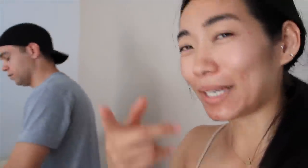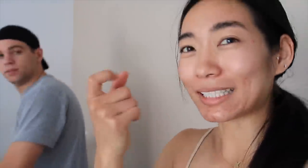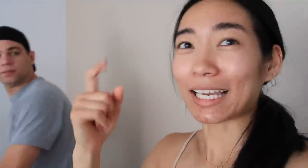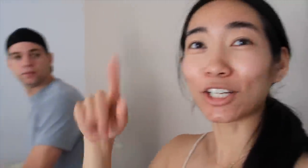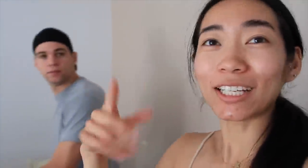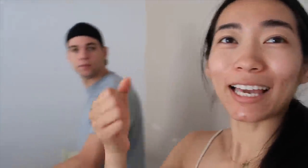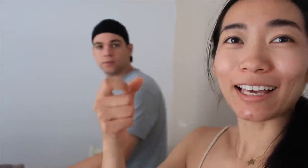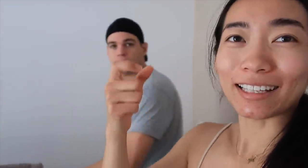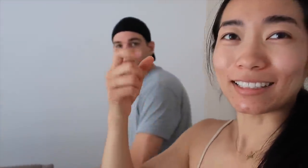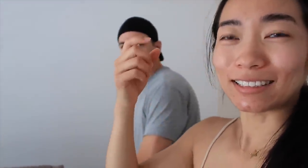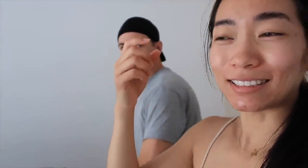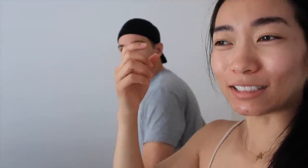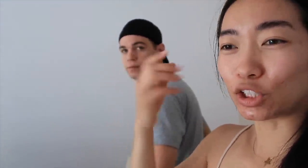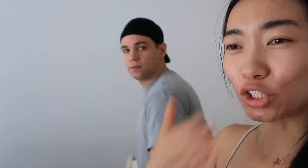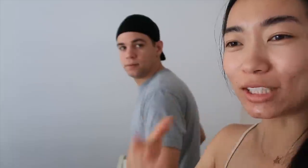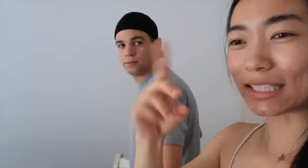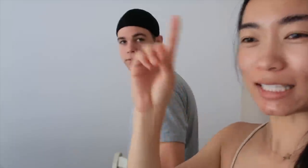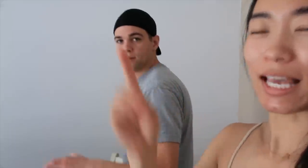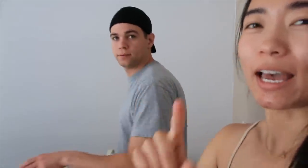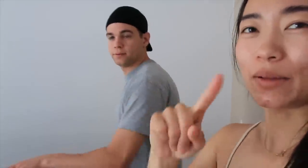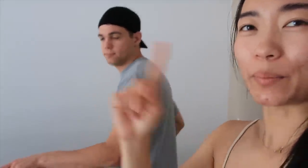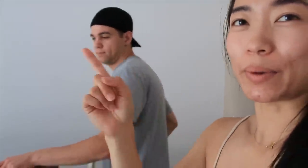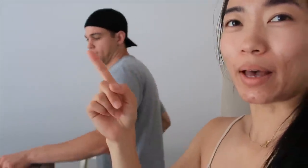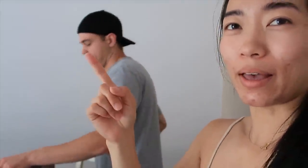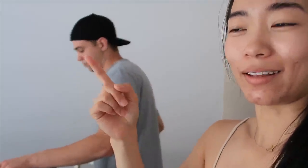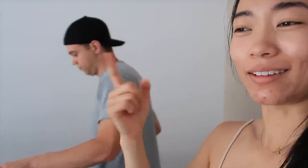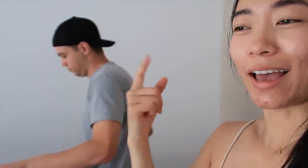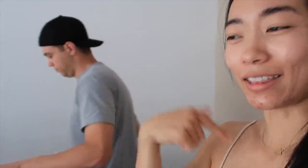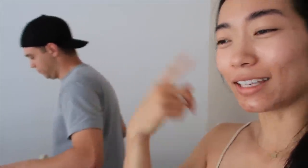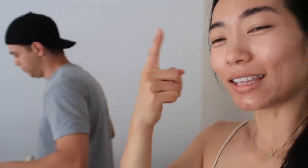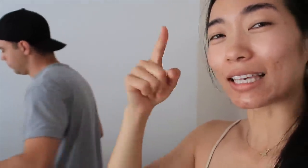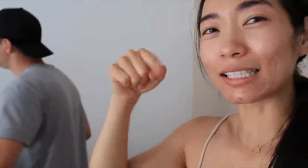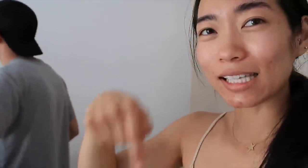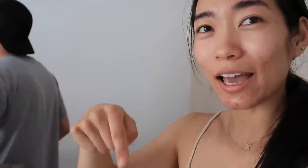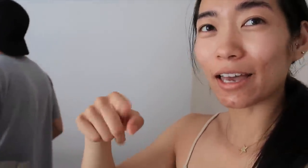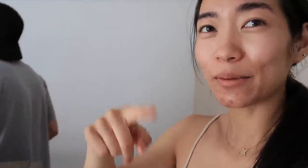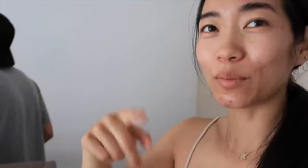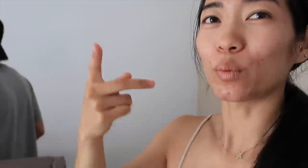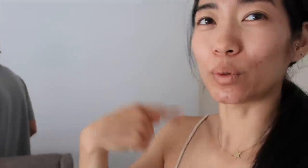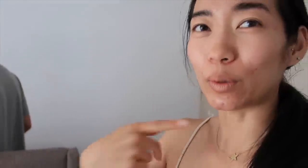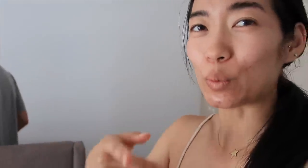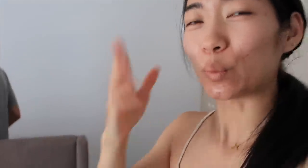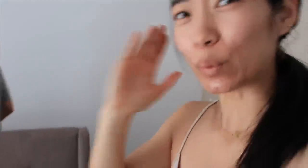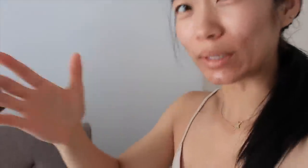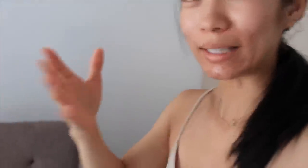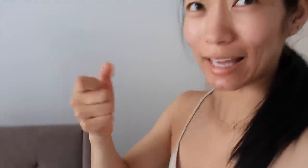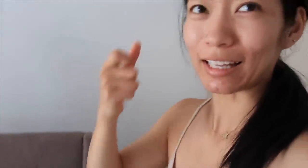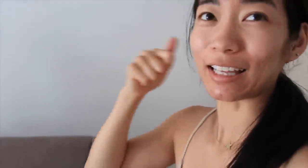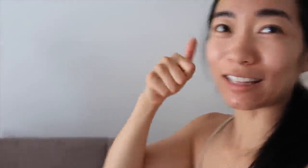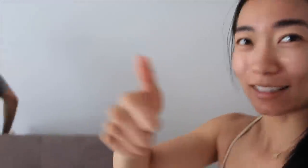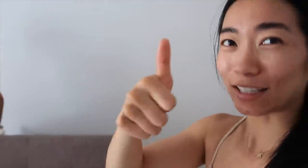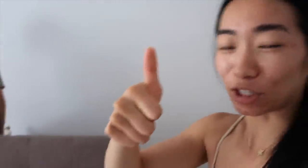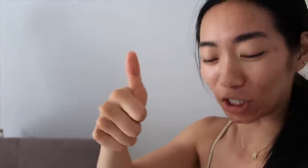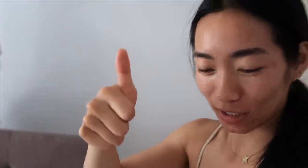becuase I couldn't get a good design but I think this time we will get it! Good!